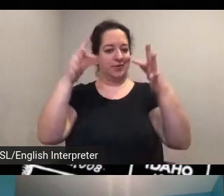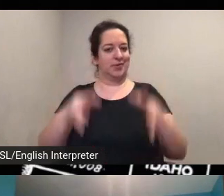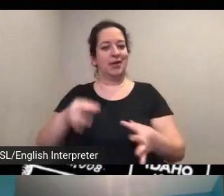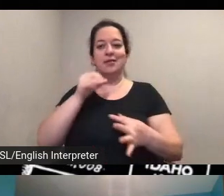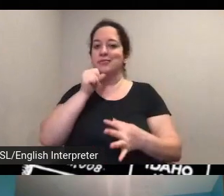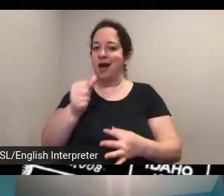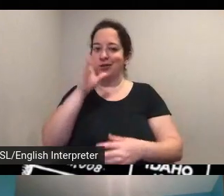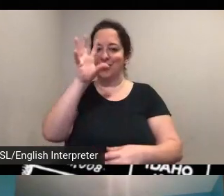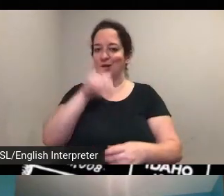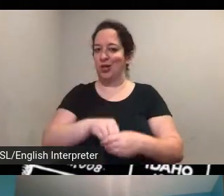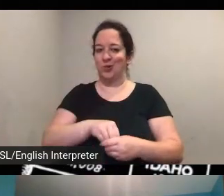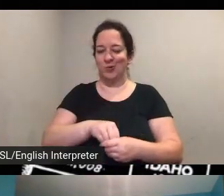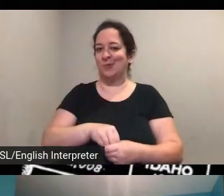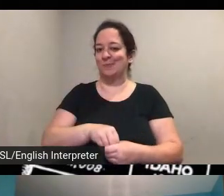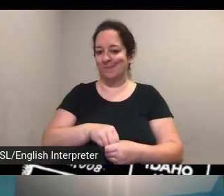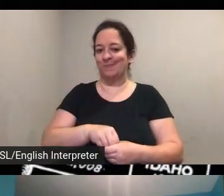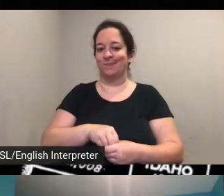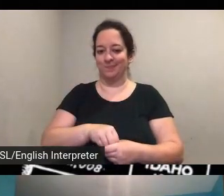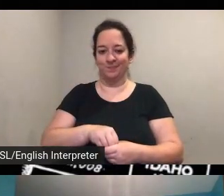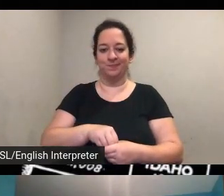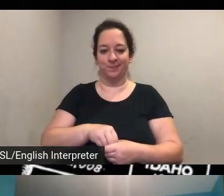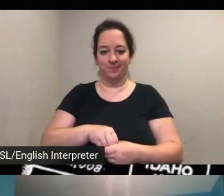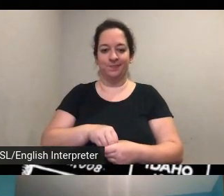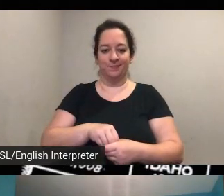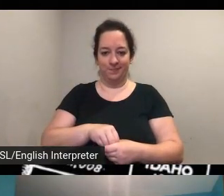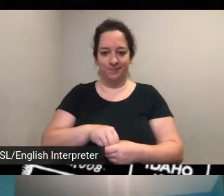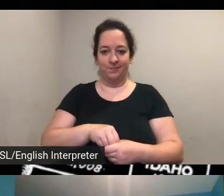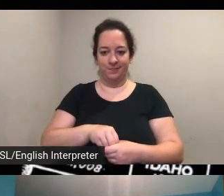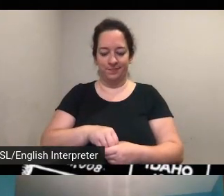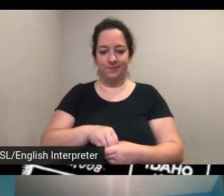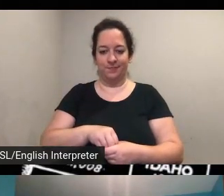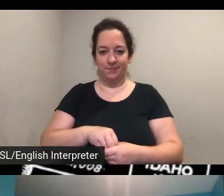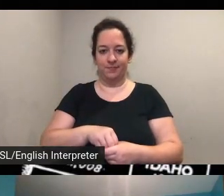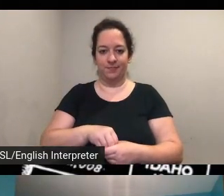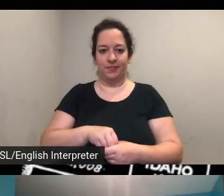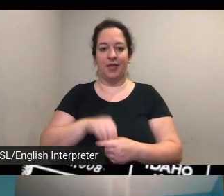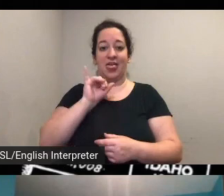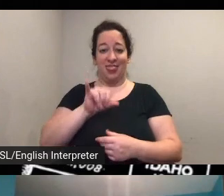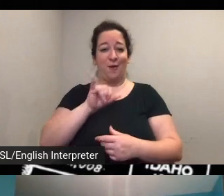them um that would make a great sort of other